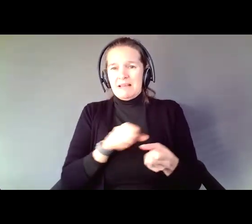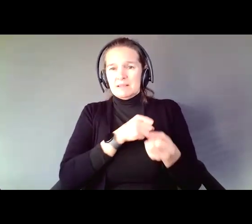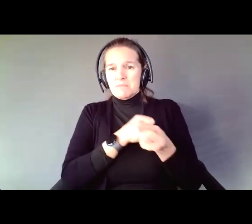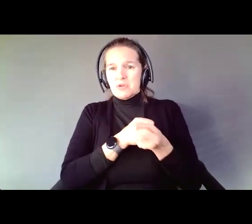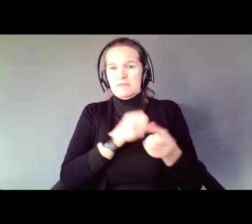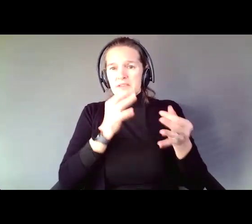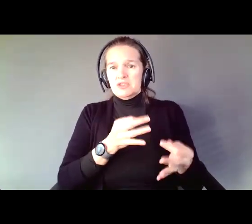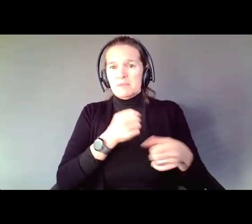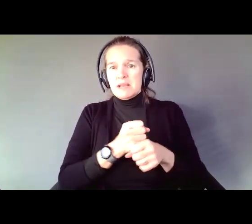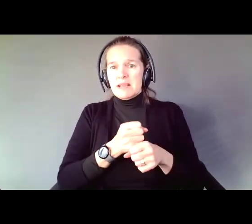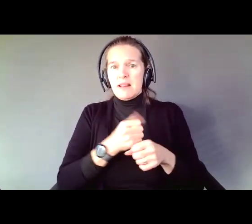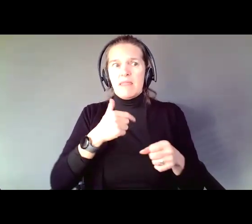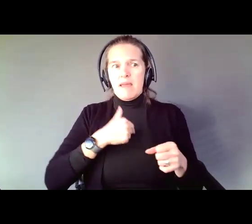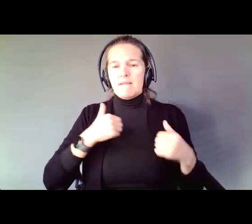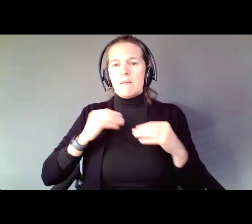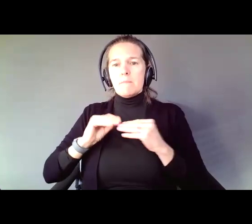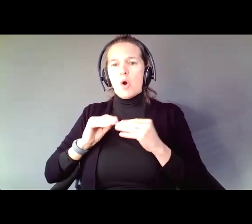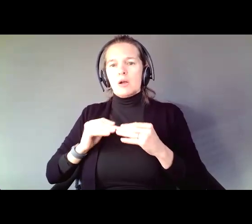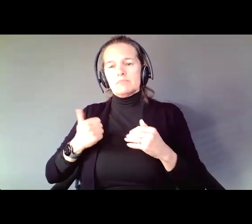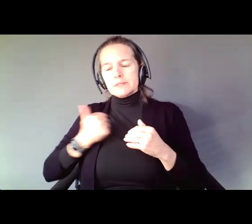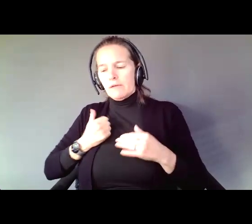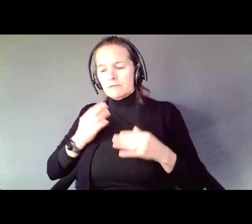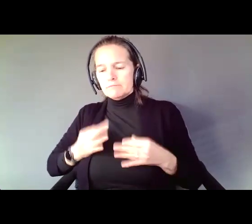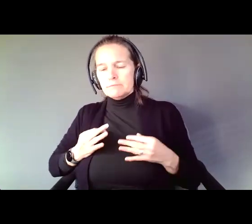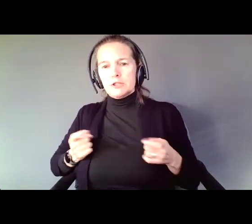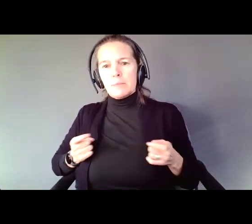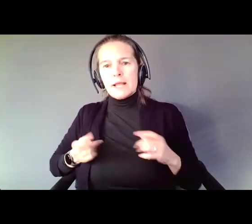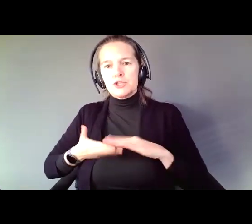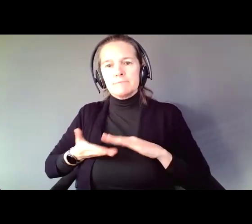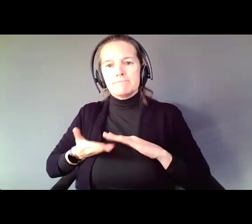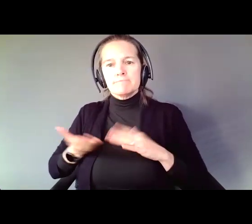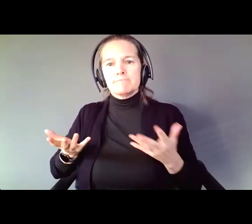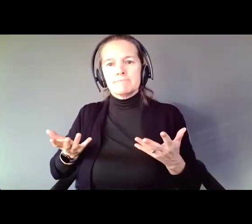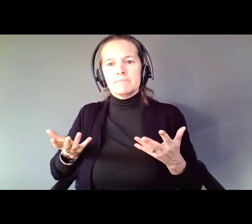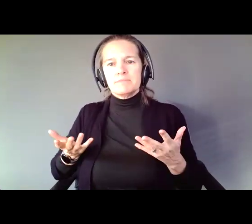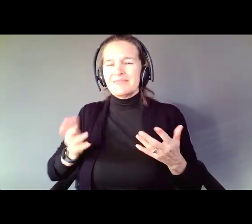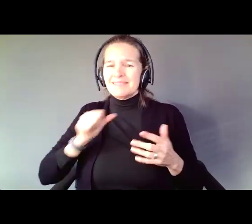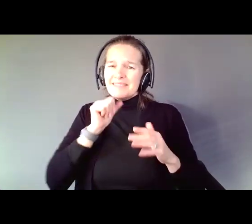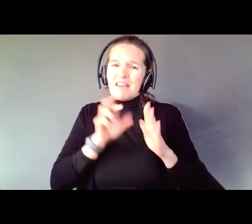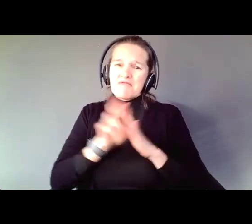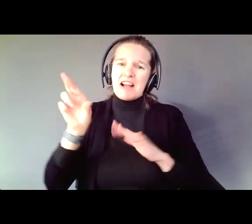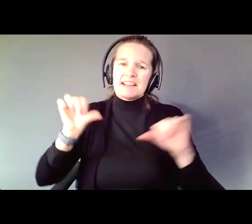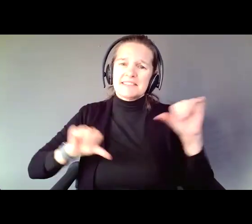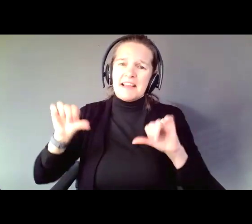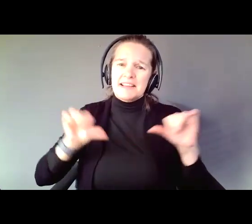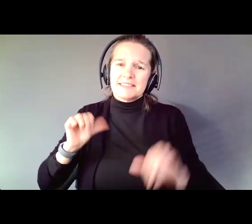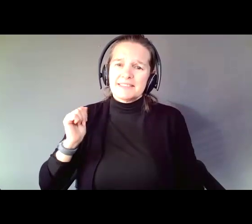determination. And pardon me for being repetitive, but that is not rocket science either. If I am making my own decision with assistance